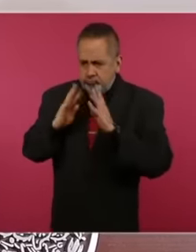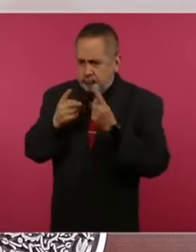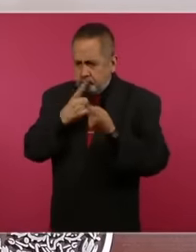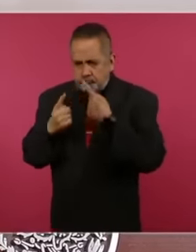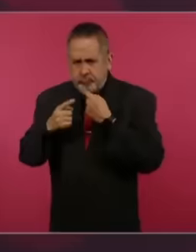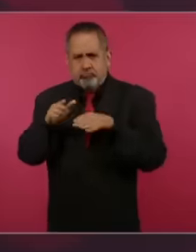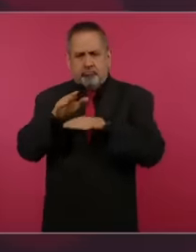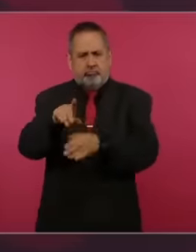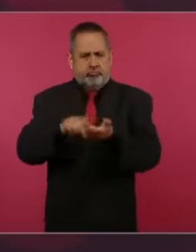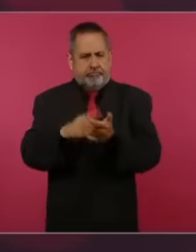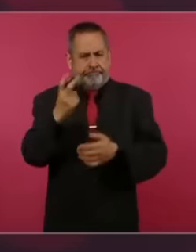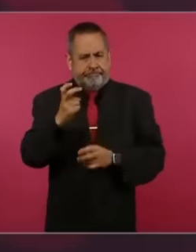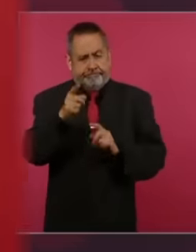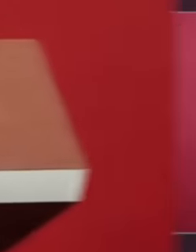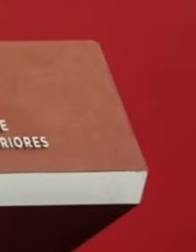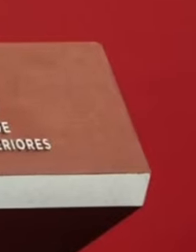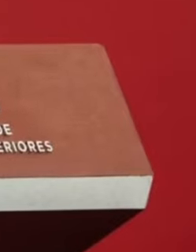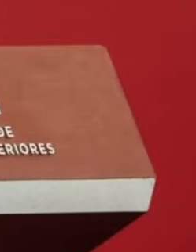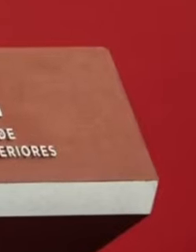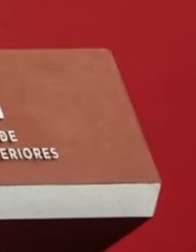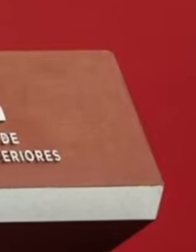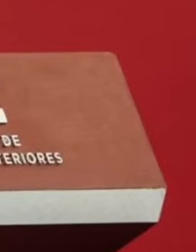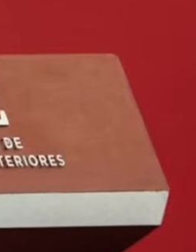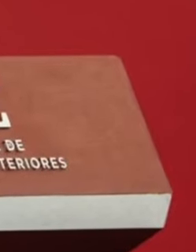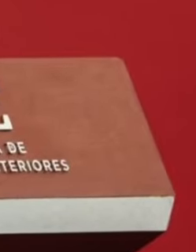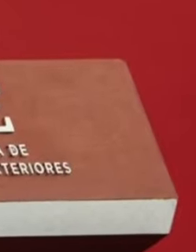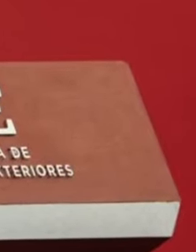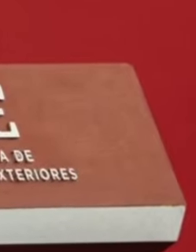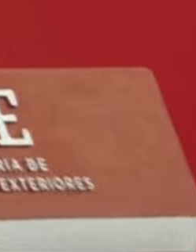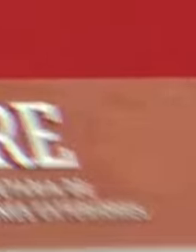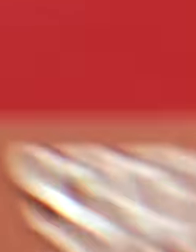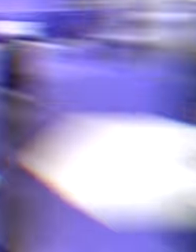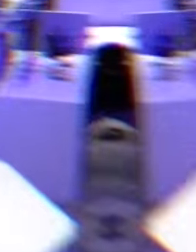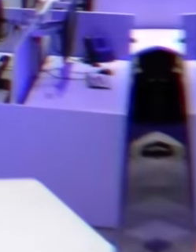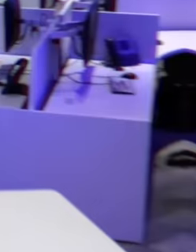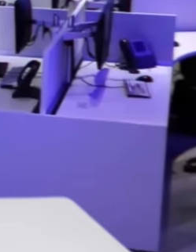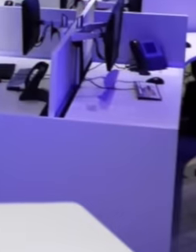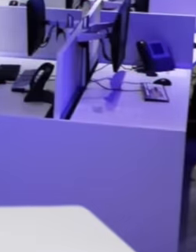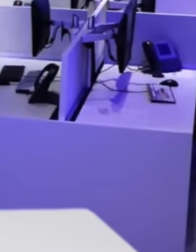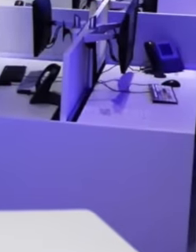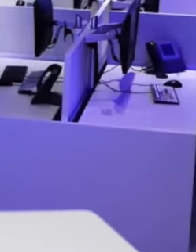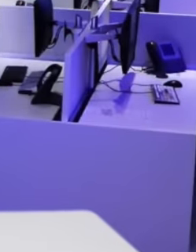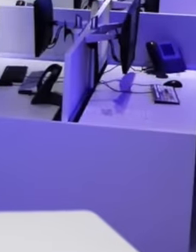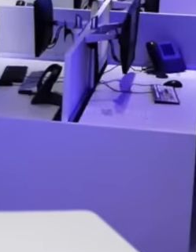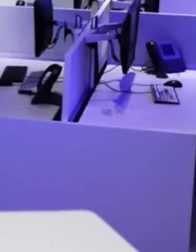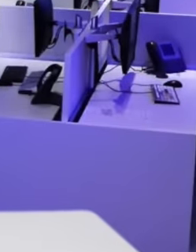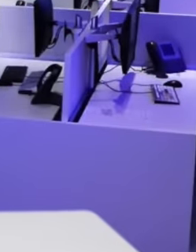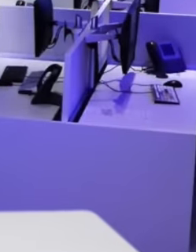this The letter has not arrived with Alicia Bar because how is it possible that it reached